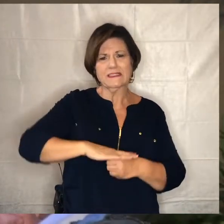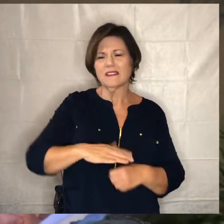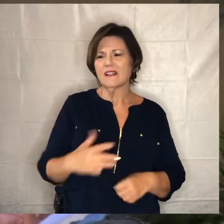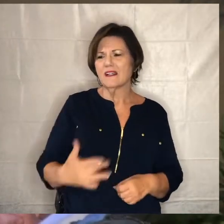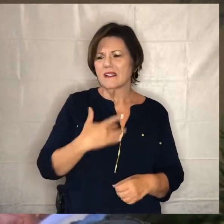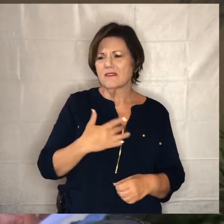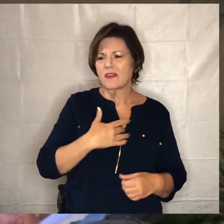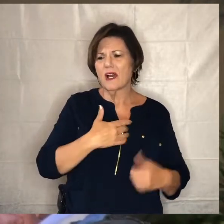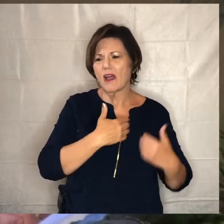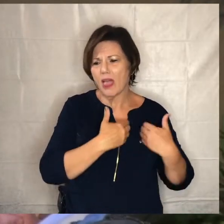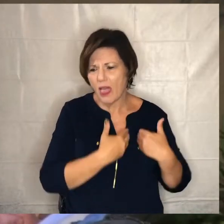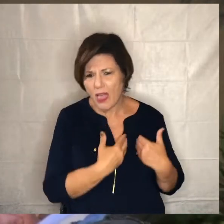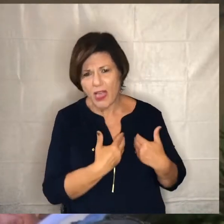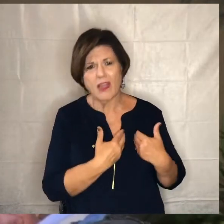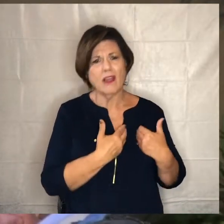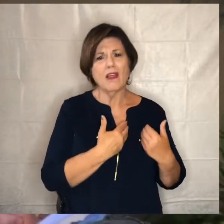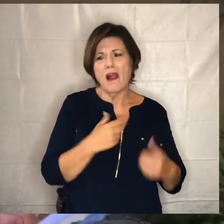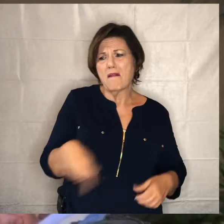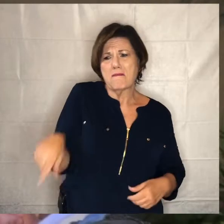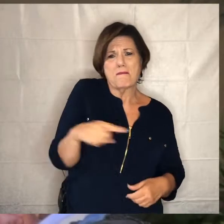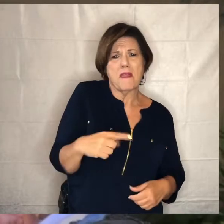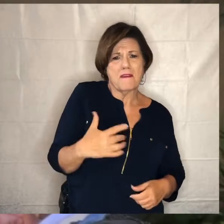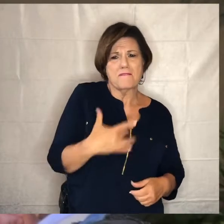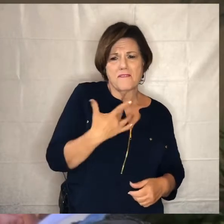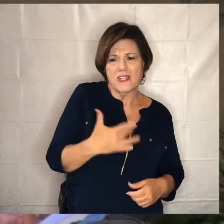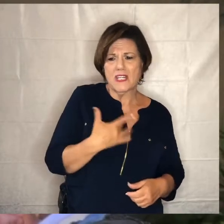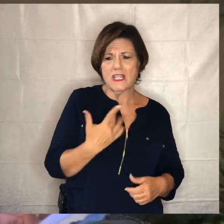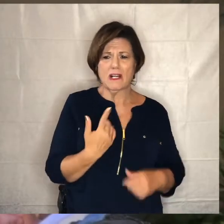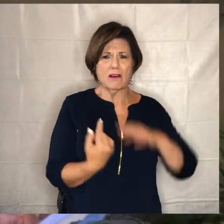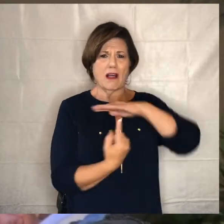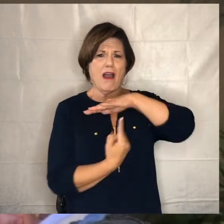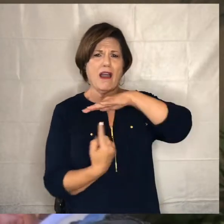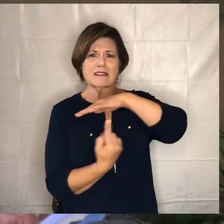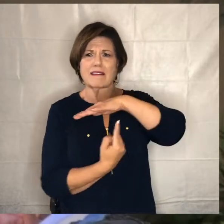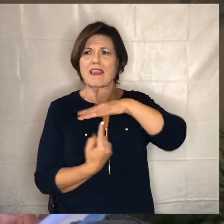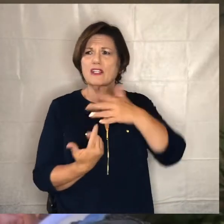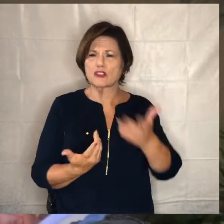the heaviness and lord they feel the the isolation and and lord we want to do